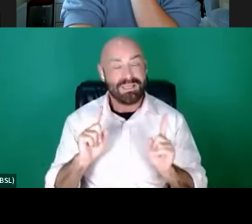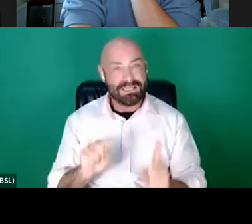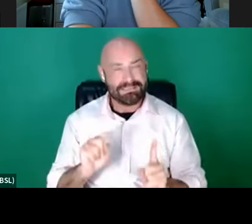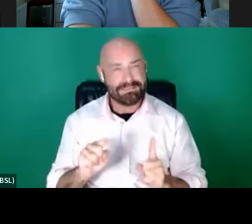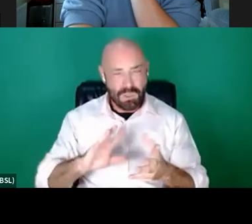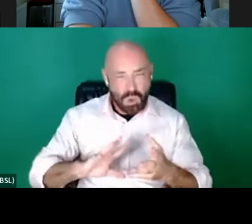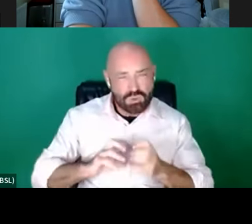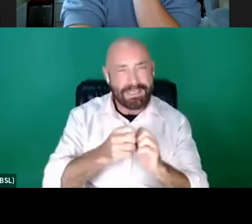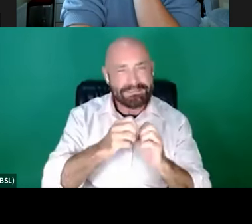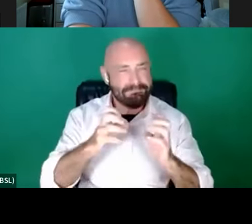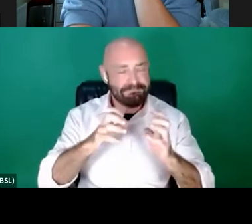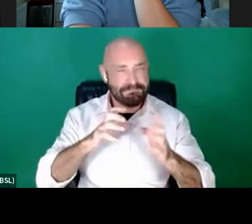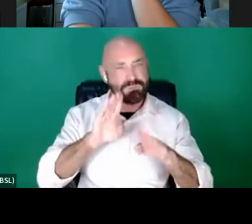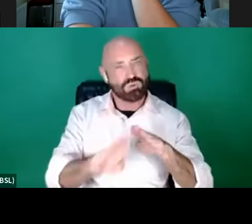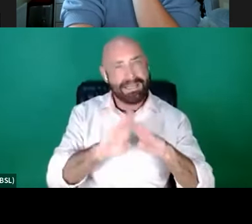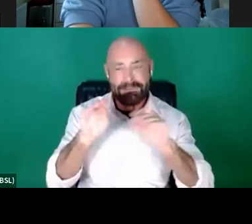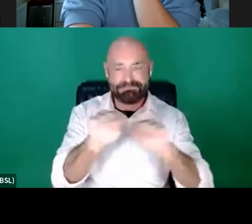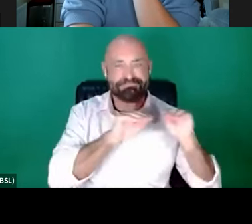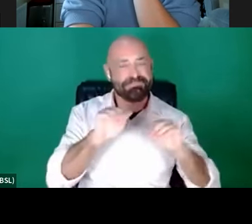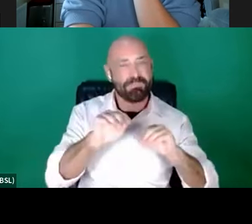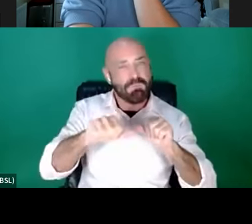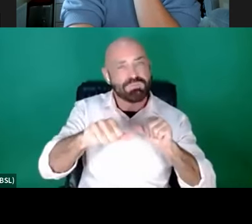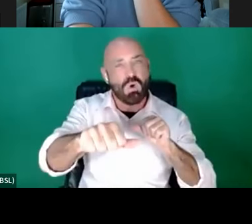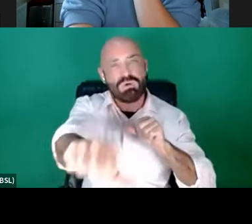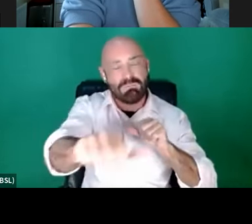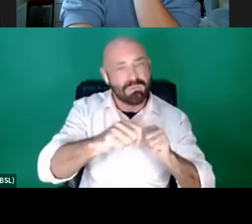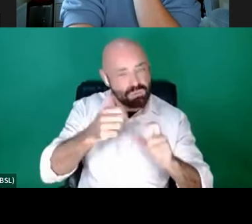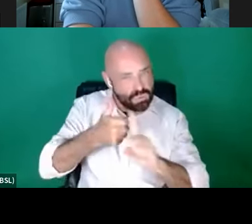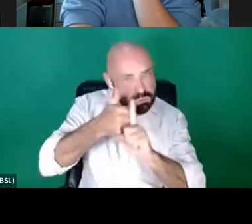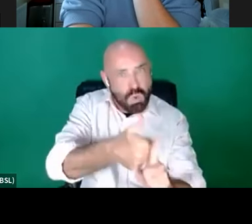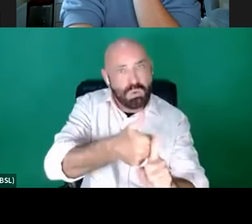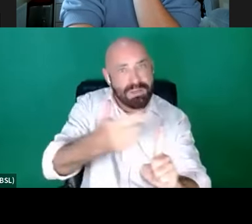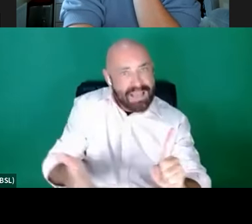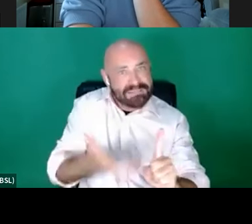programme designed to support and accelerate the professional development of deaf, disabled